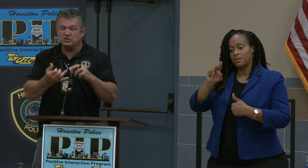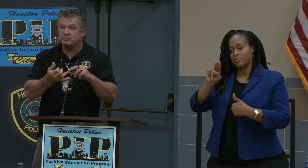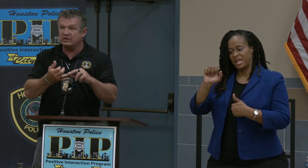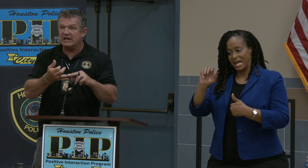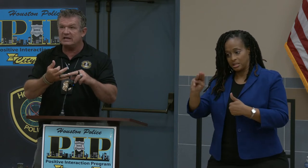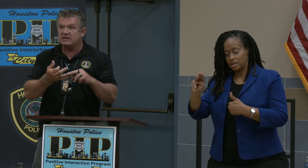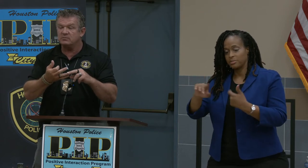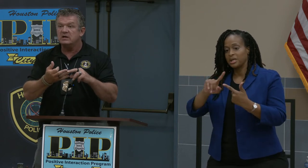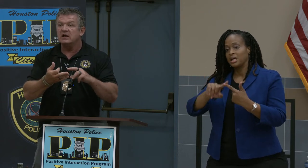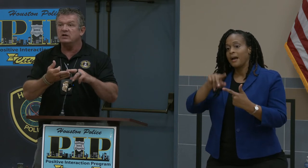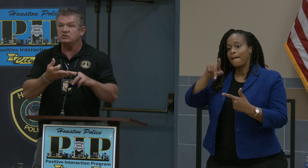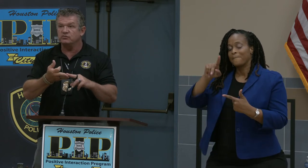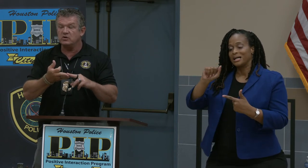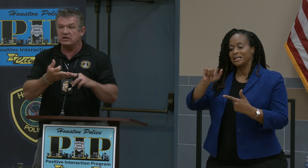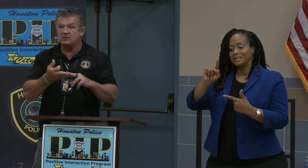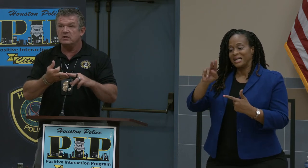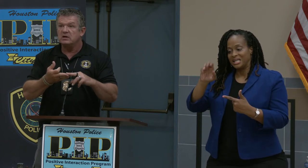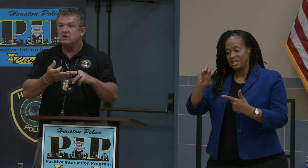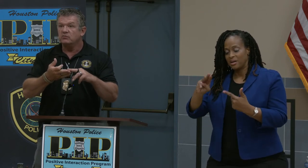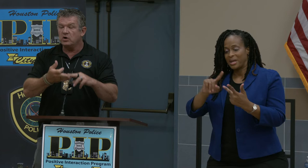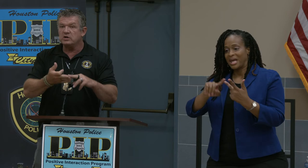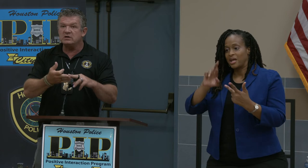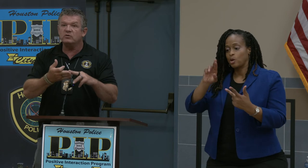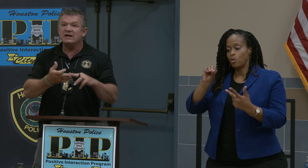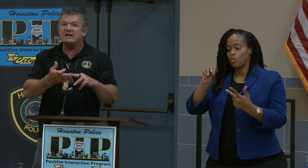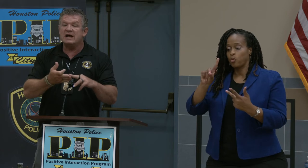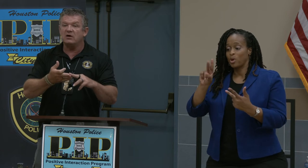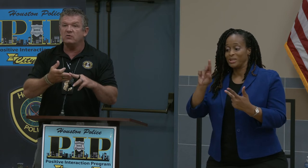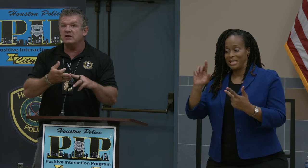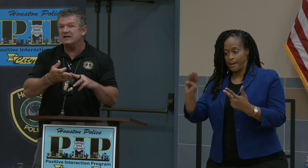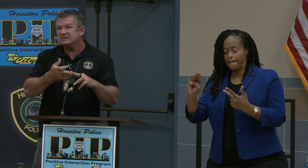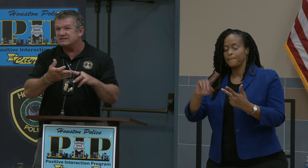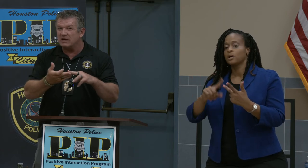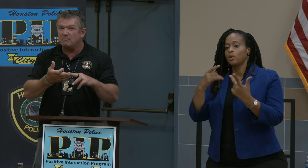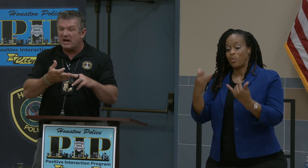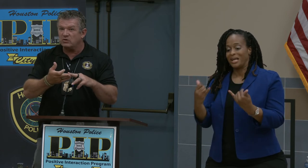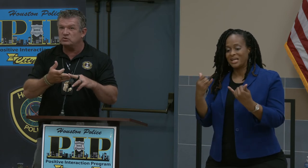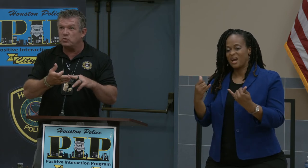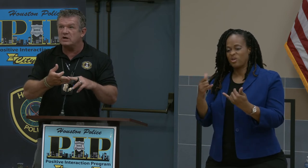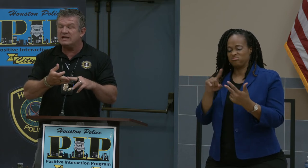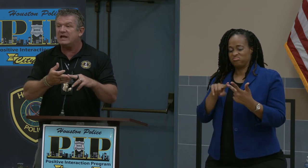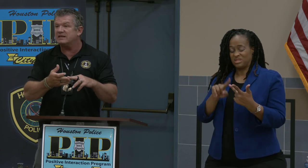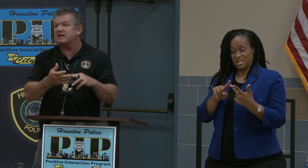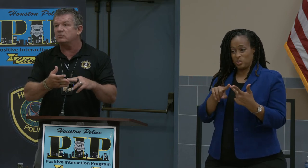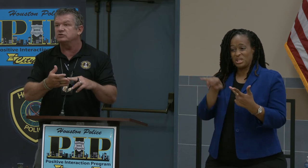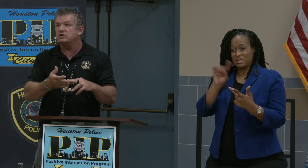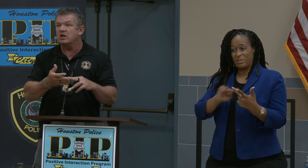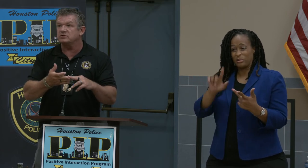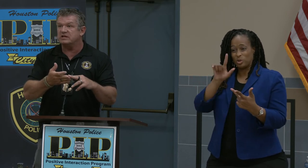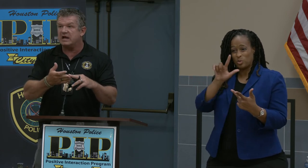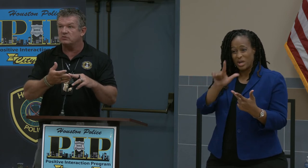There is palladium and there is rhodium. Rhodium right now is about $28,000 an ounce.